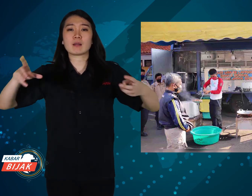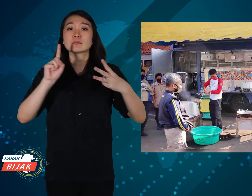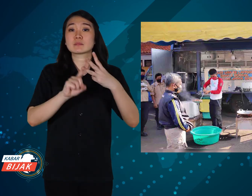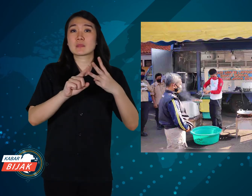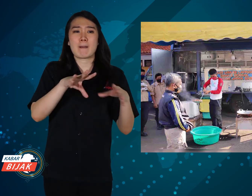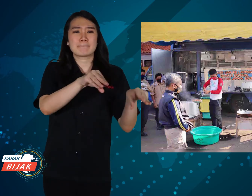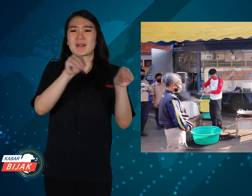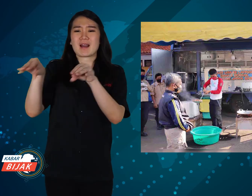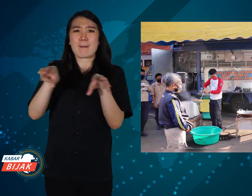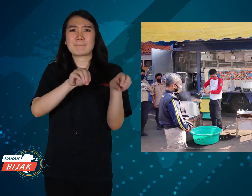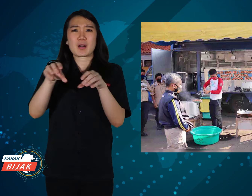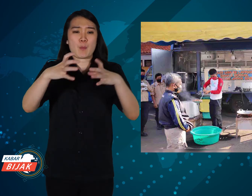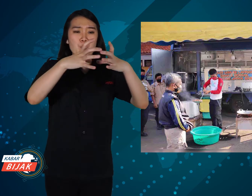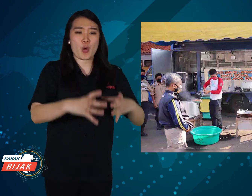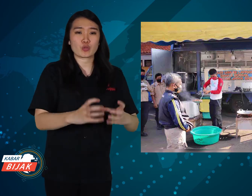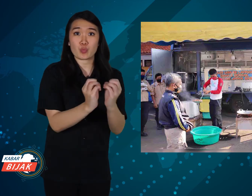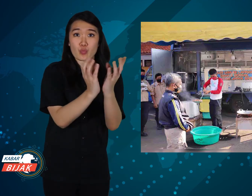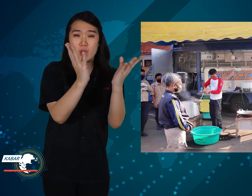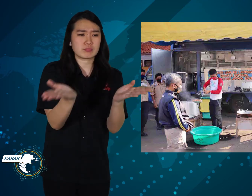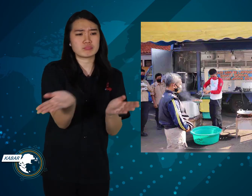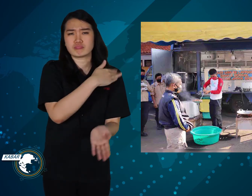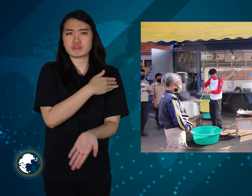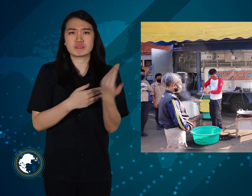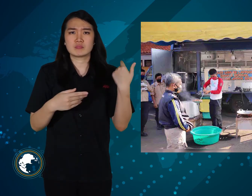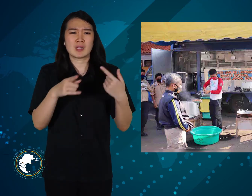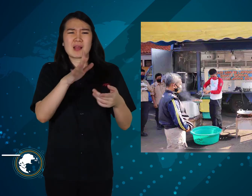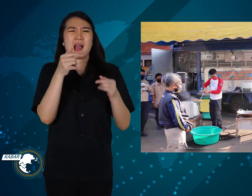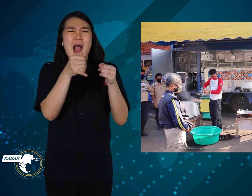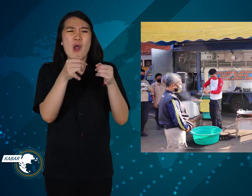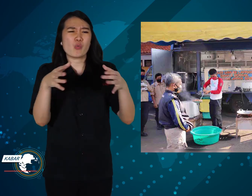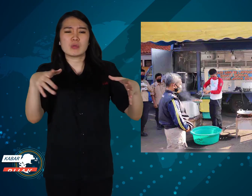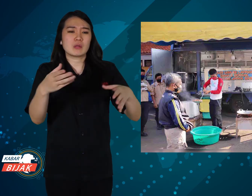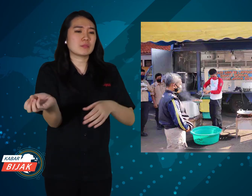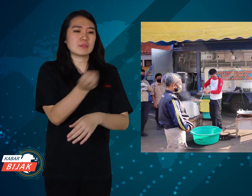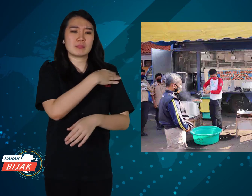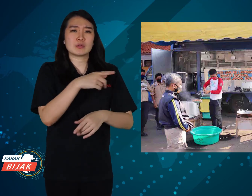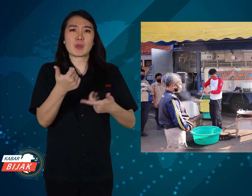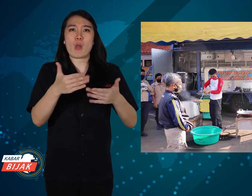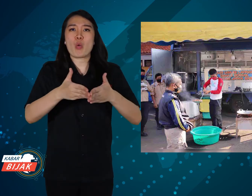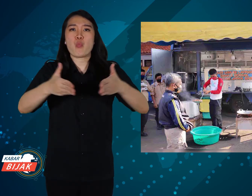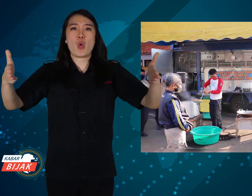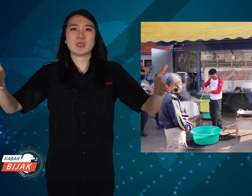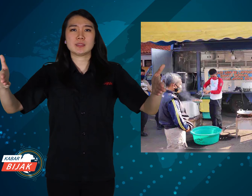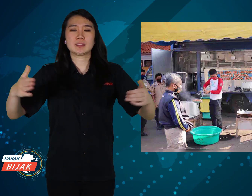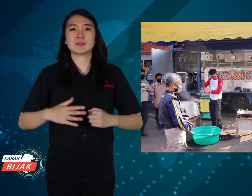to move the flower pot which prevents it from feeling spacious.